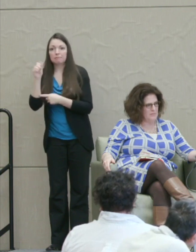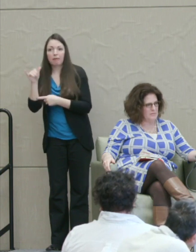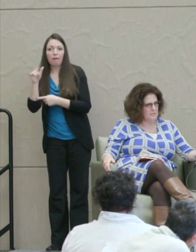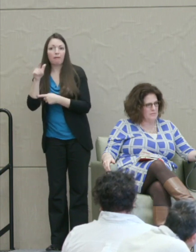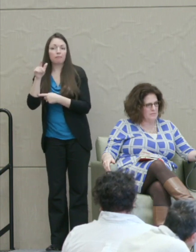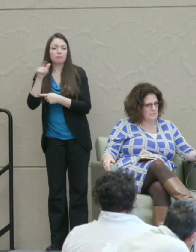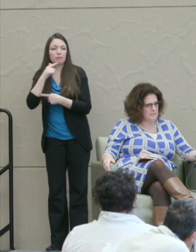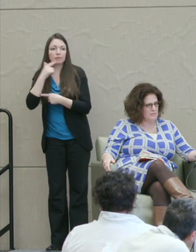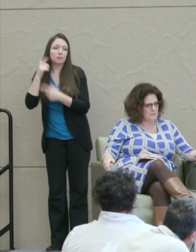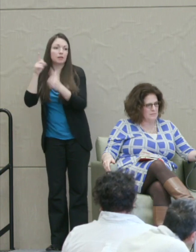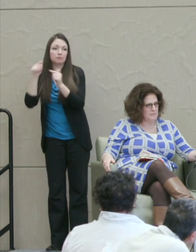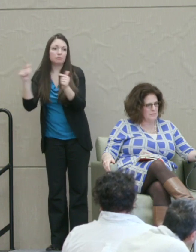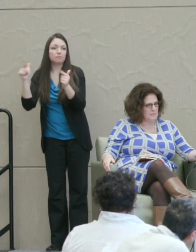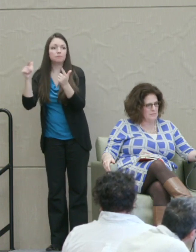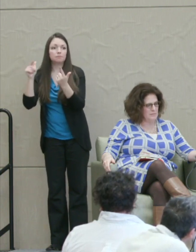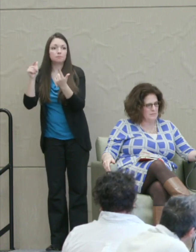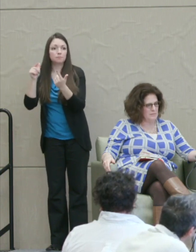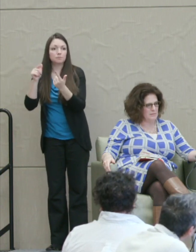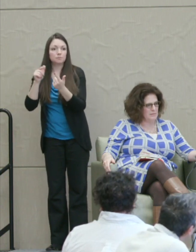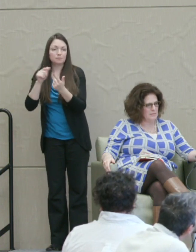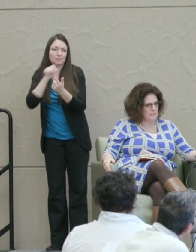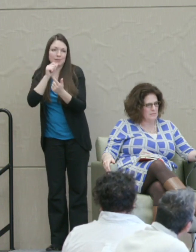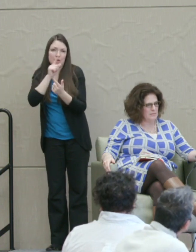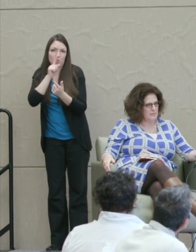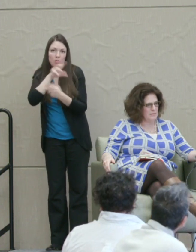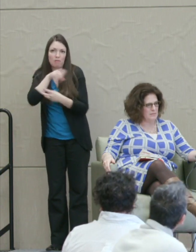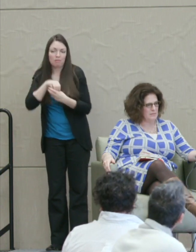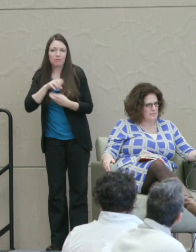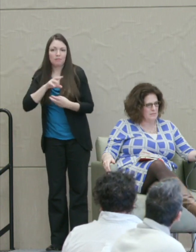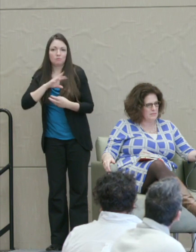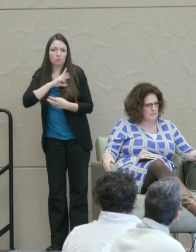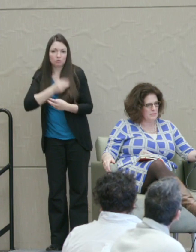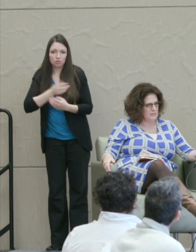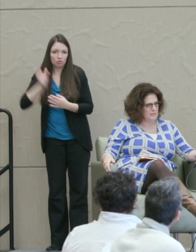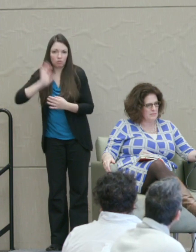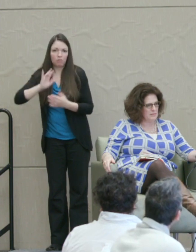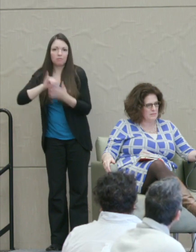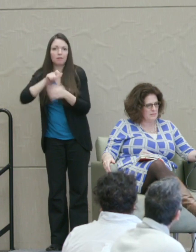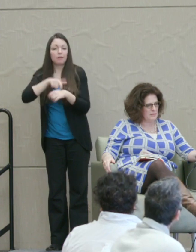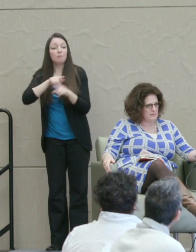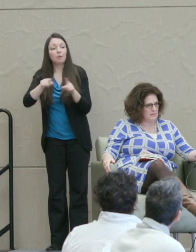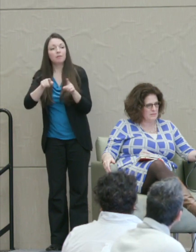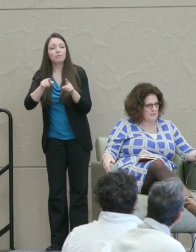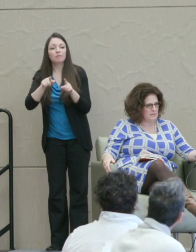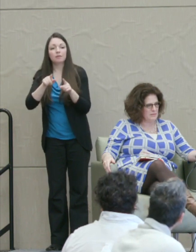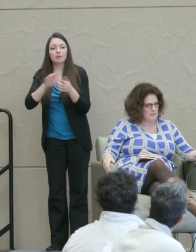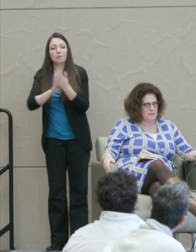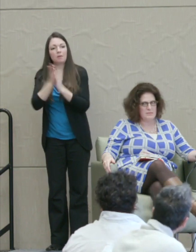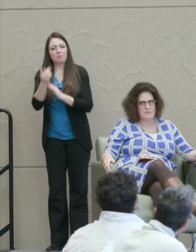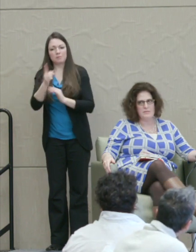transgender, they didn’t do it yet. So it comes from something real that we want the classroom to be a place where everyone